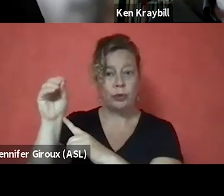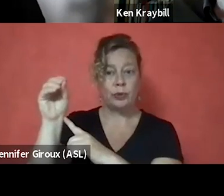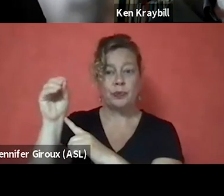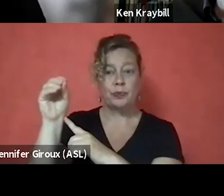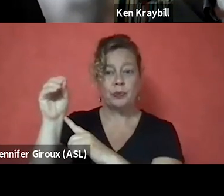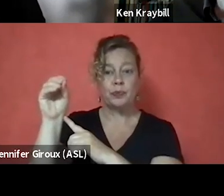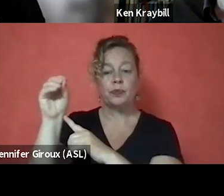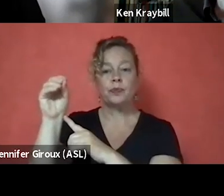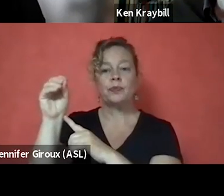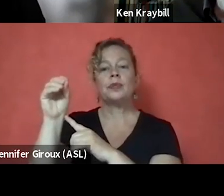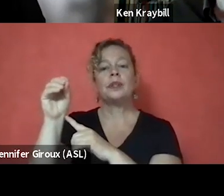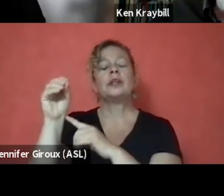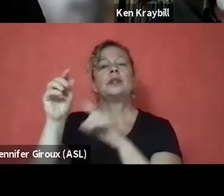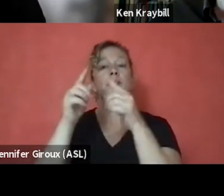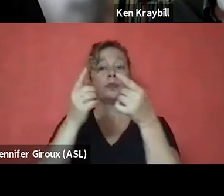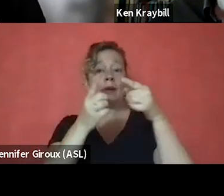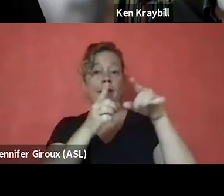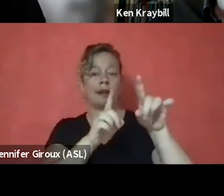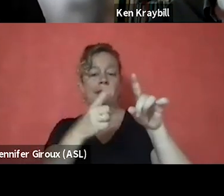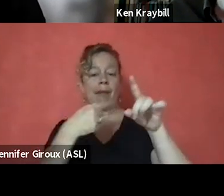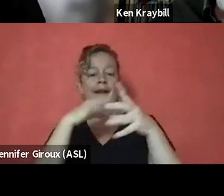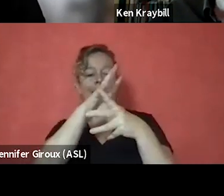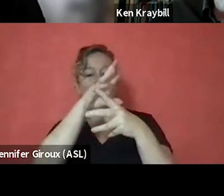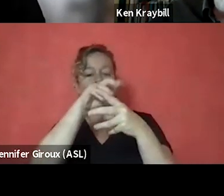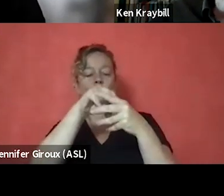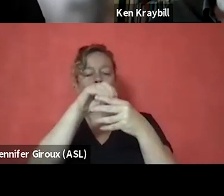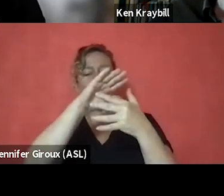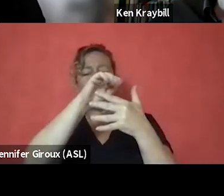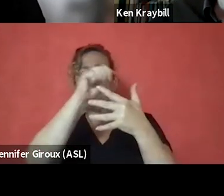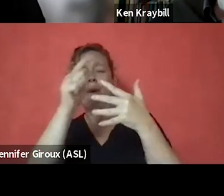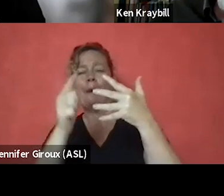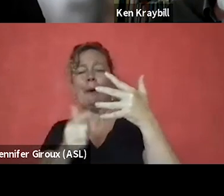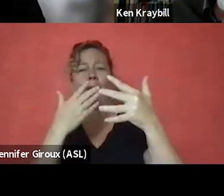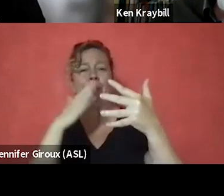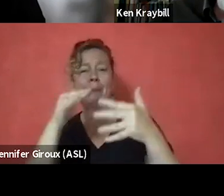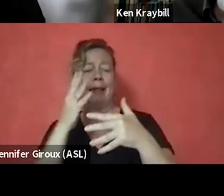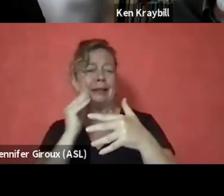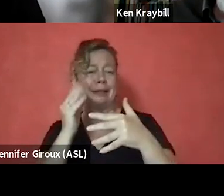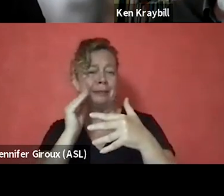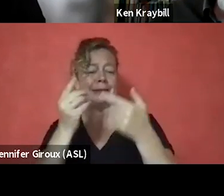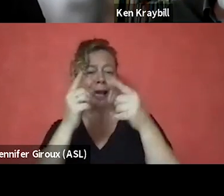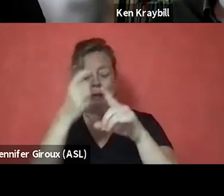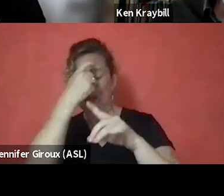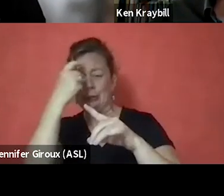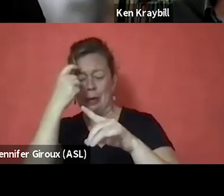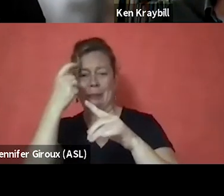What I did was I kind of incorporated all of the bad things that happened to me and the traumas that I had gone through,